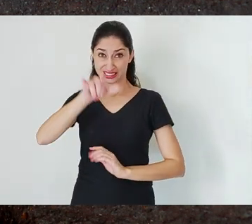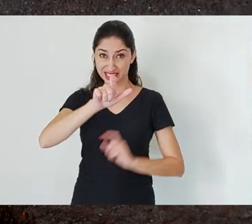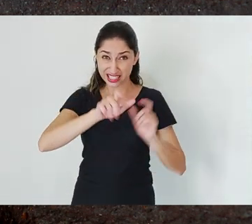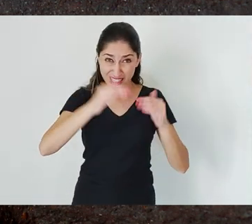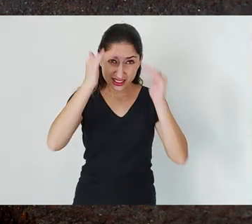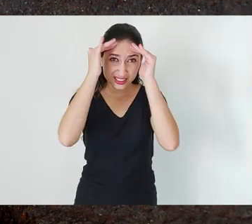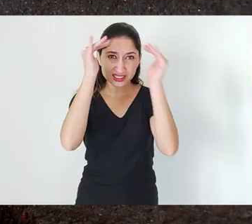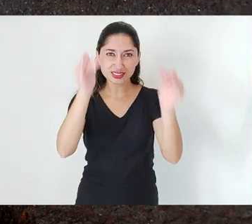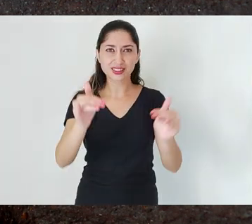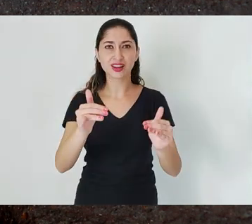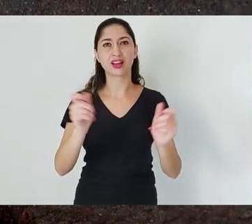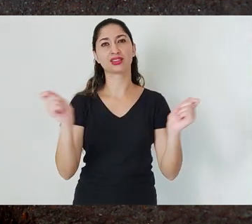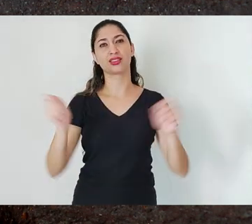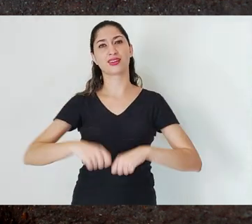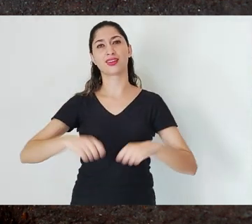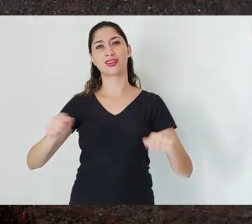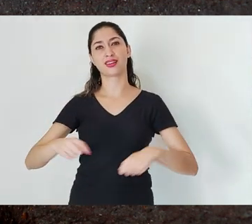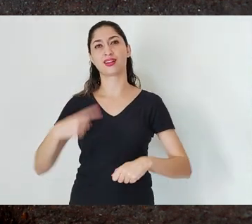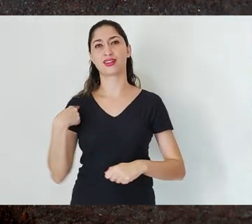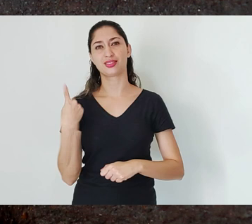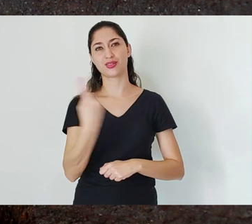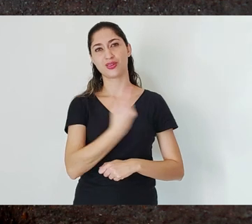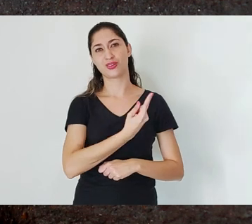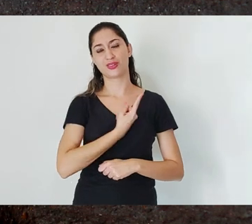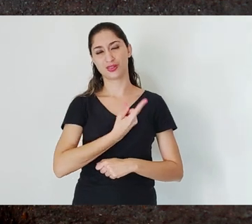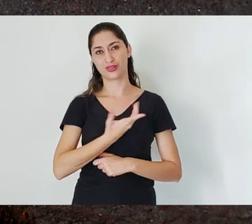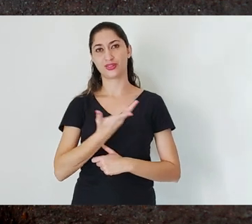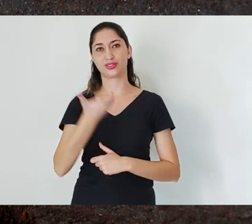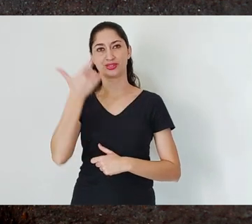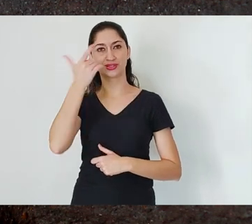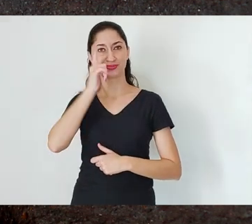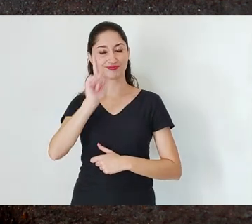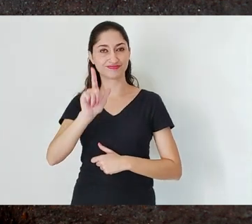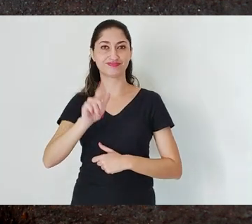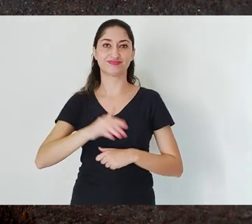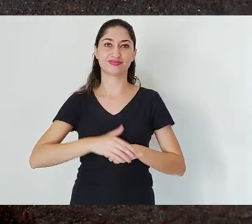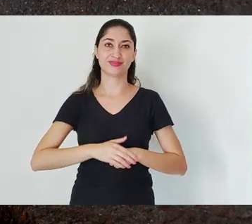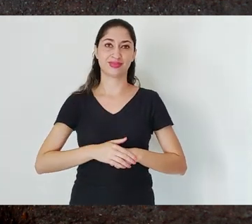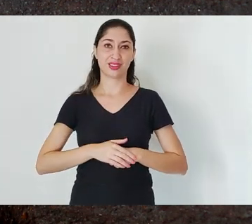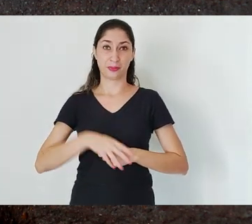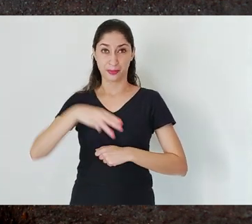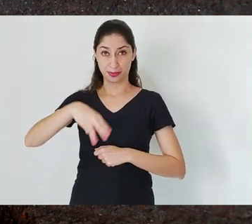to think about when we reflect on mining that is sustainable